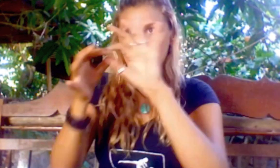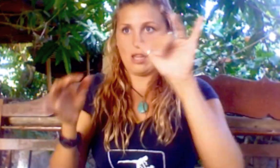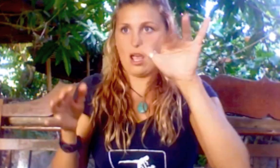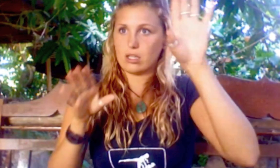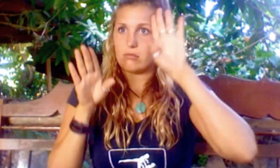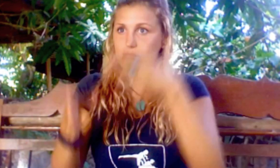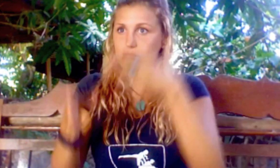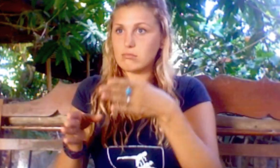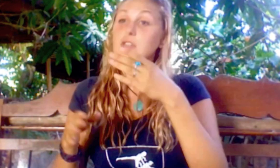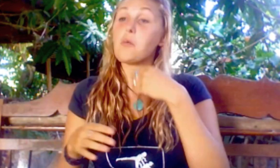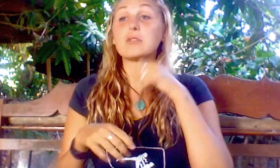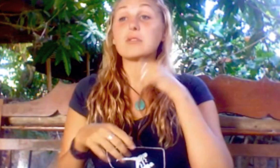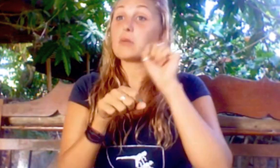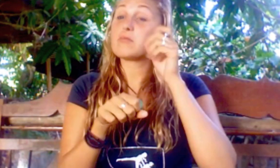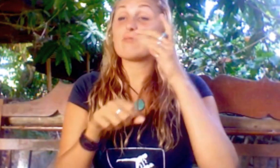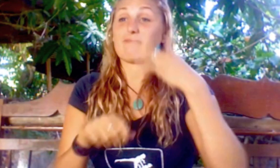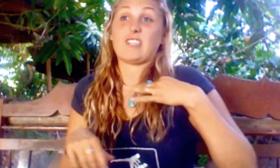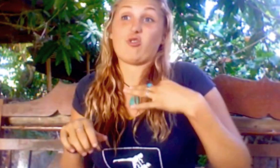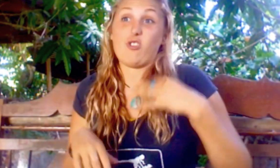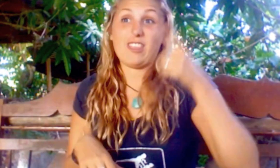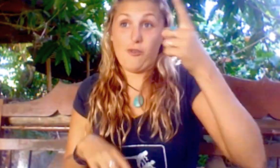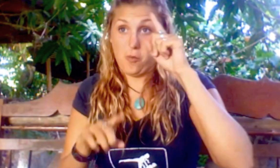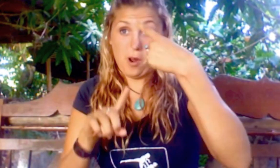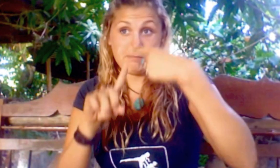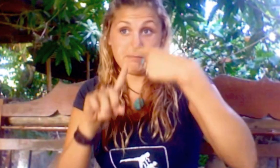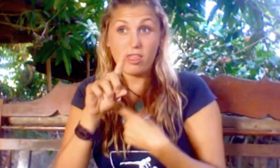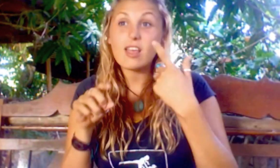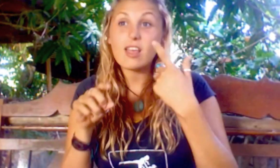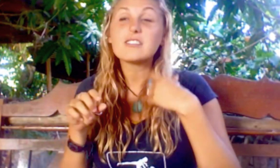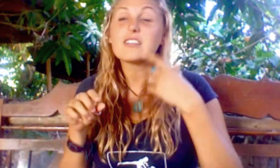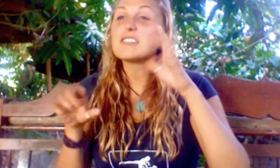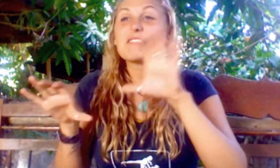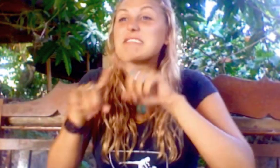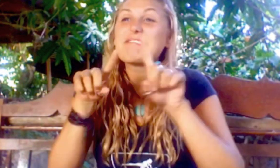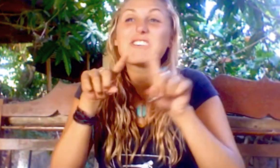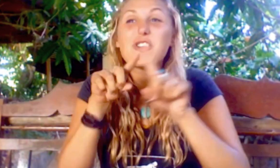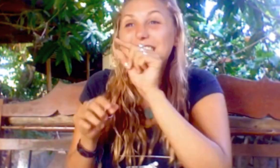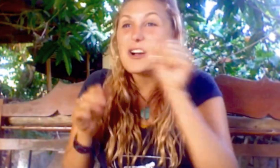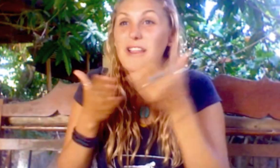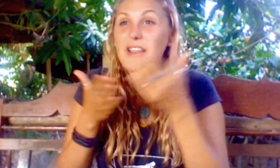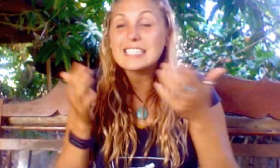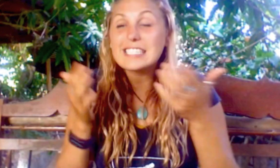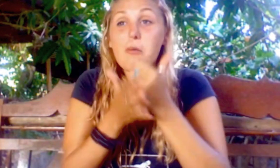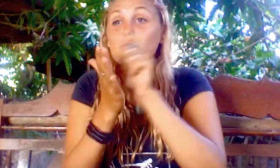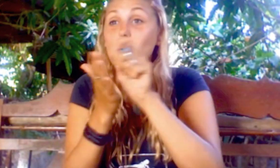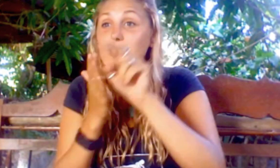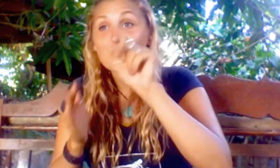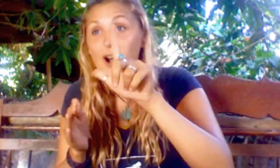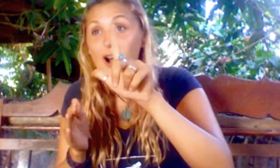that is their focus. So, I volunteered there for a whole month. I did a bunch of little things such as writing notes,